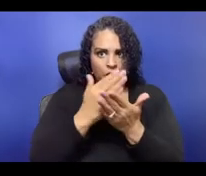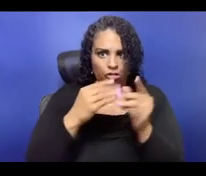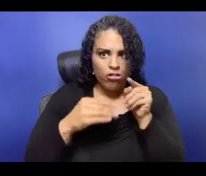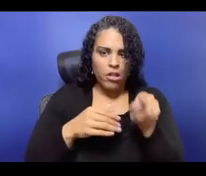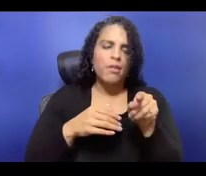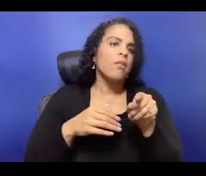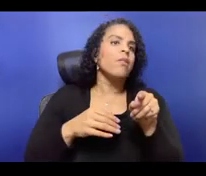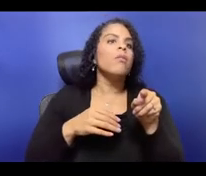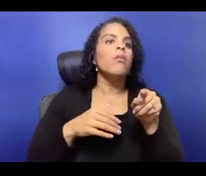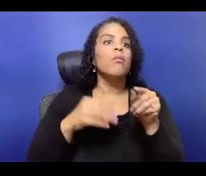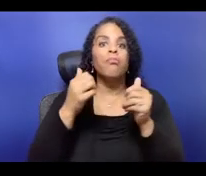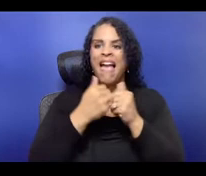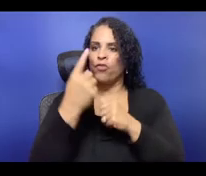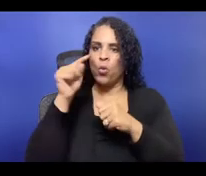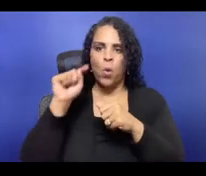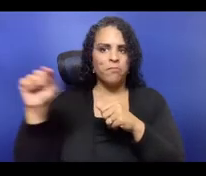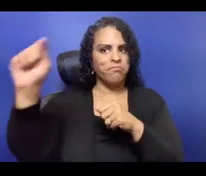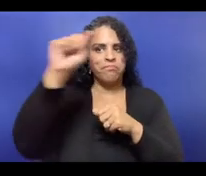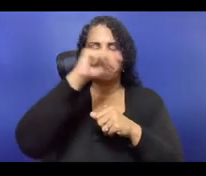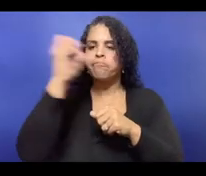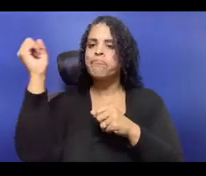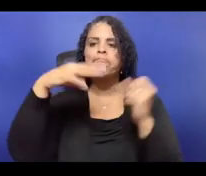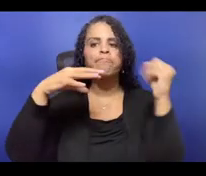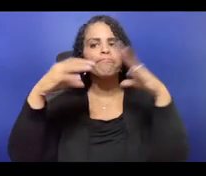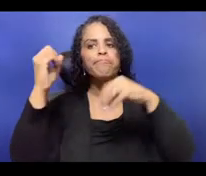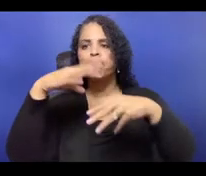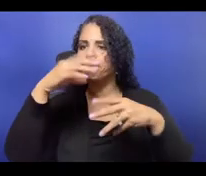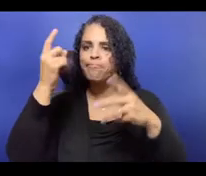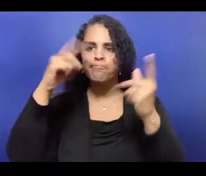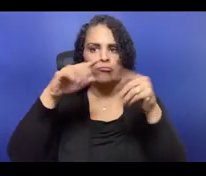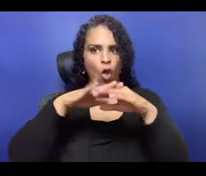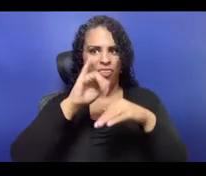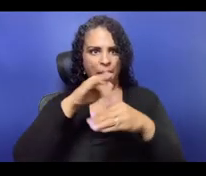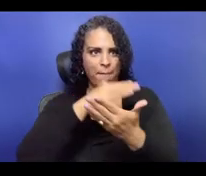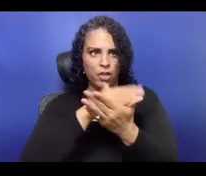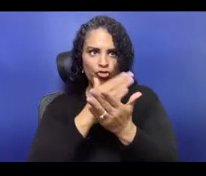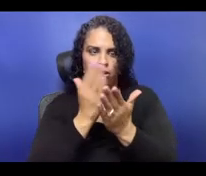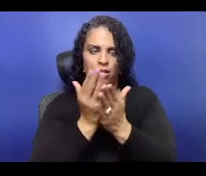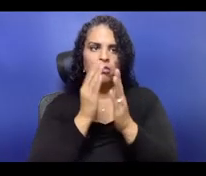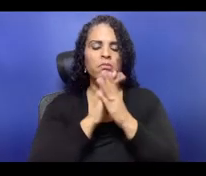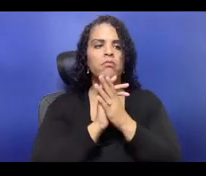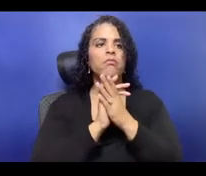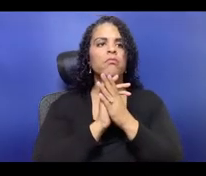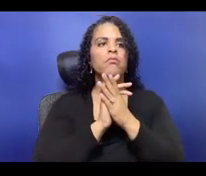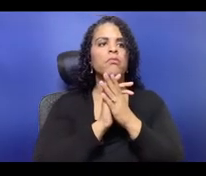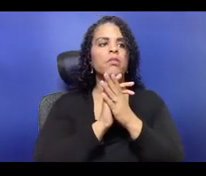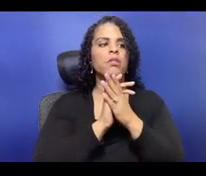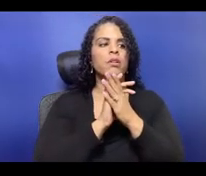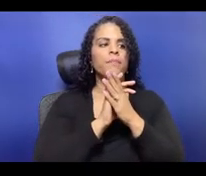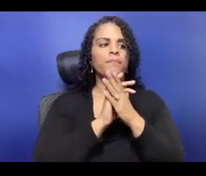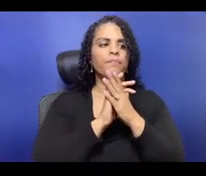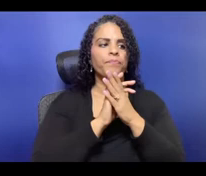but while I was still there, we instituted a couple of things. We never did a practice of like engaging our students